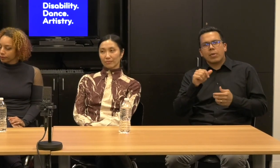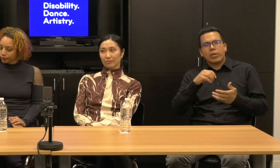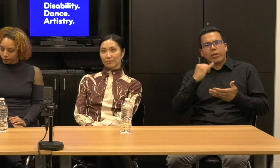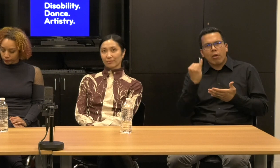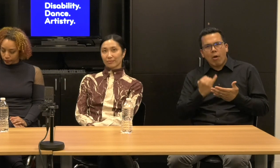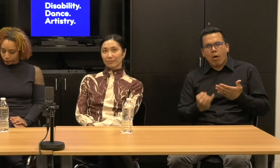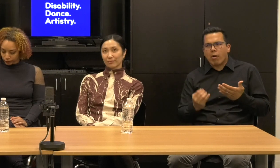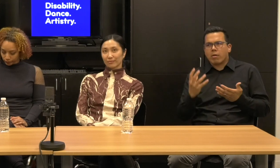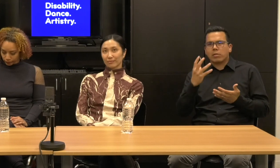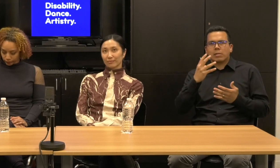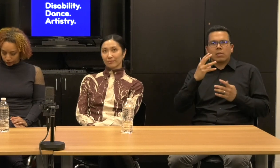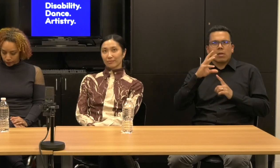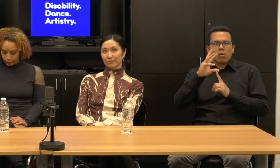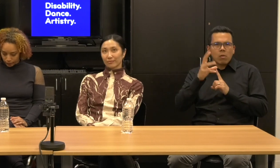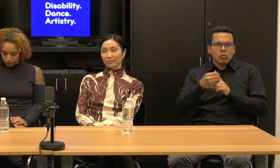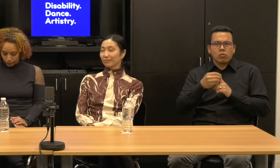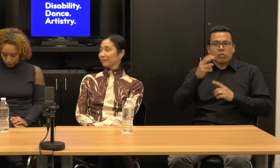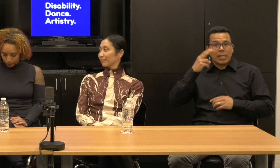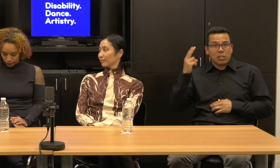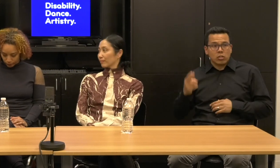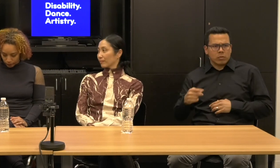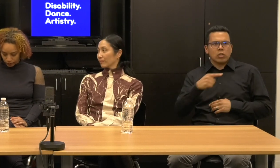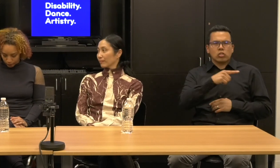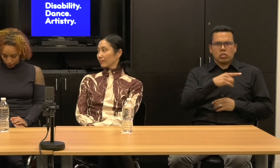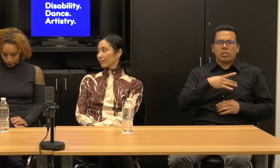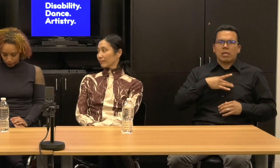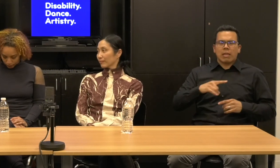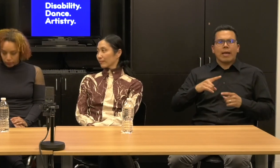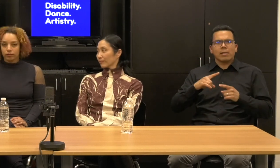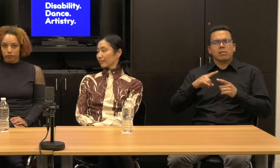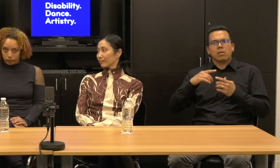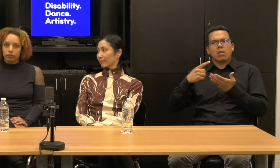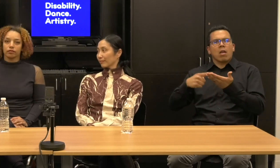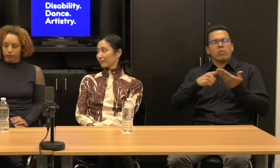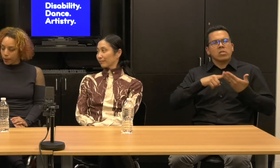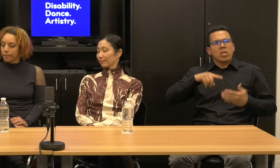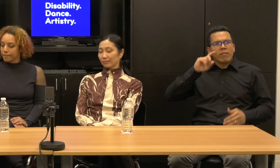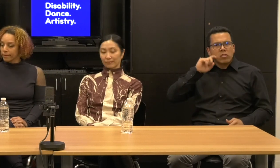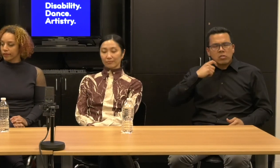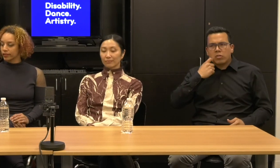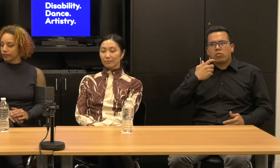She is intrigued by the intersections of disability, gender, and race, and in addition to her performance